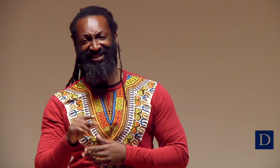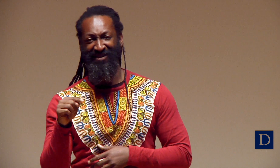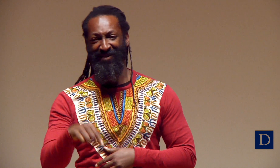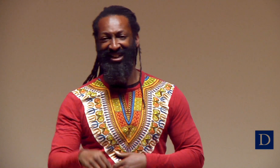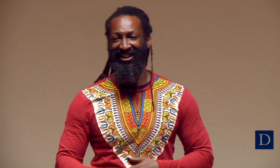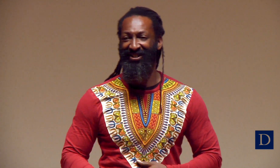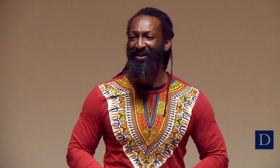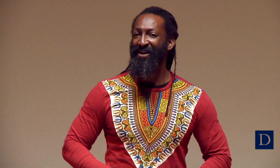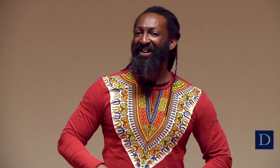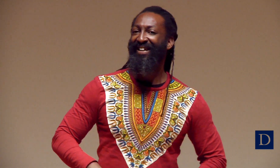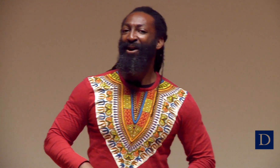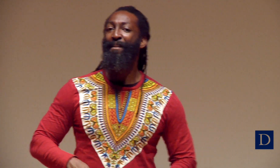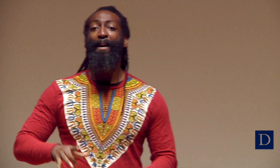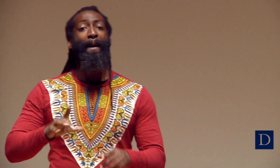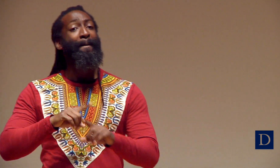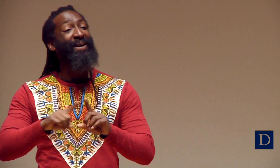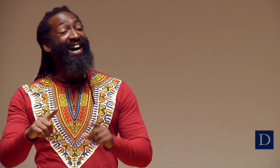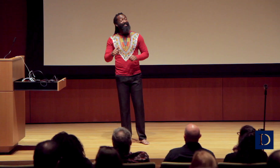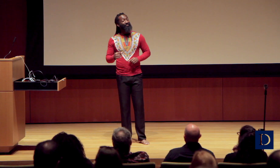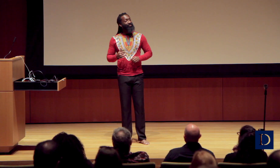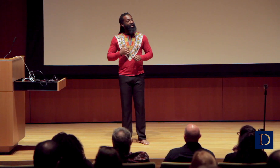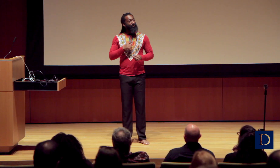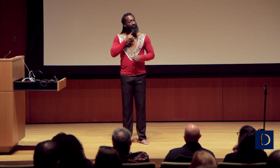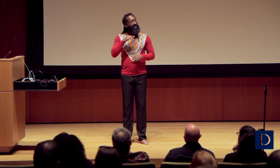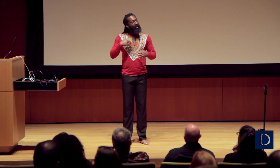and I’m so impressed with that, so nice here.